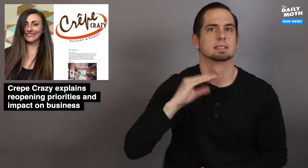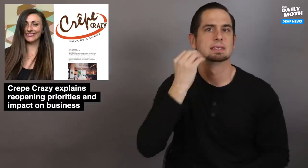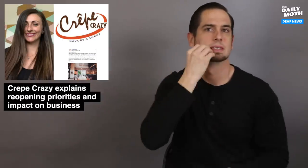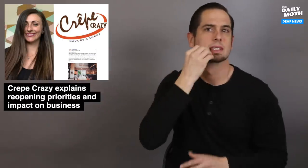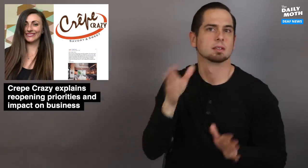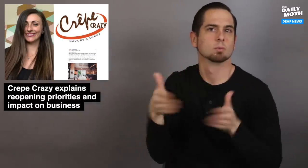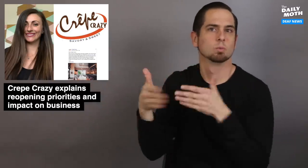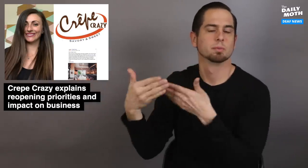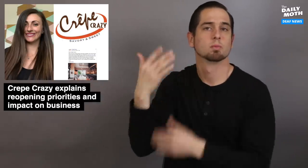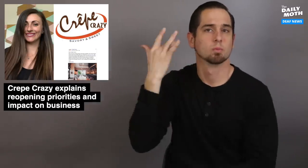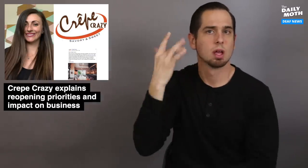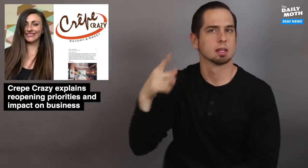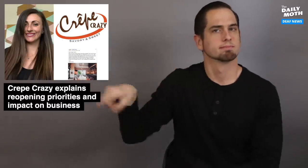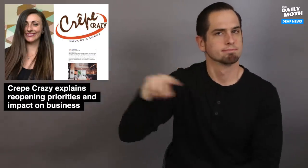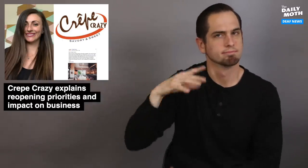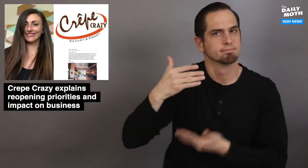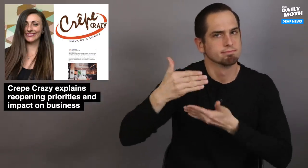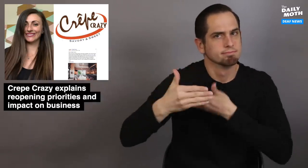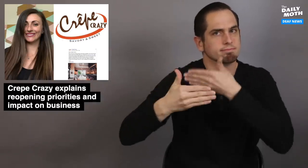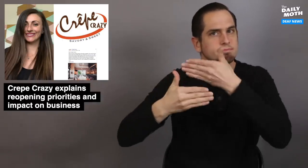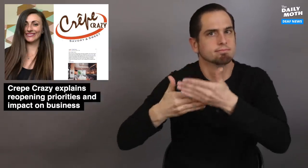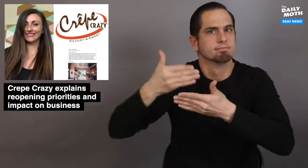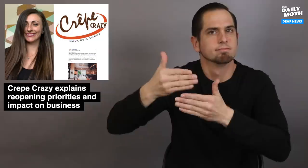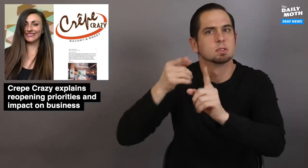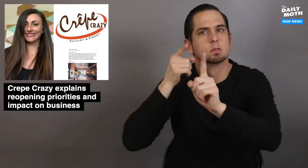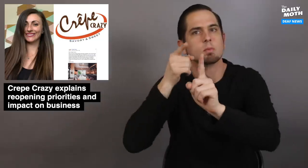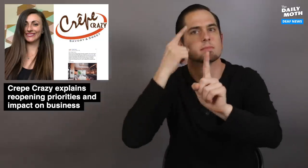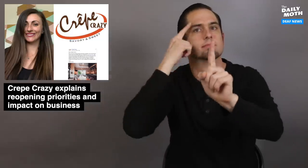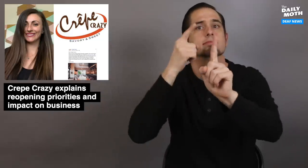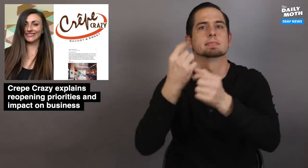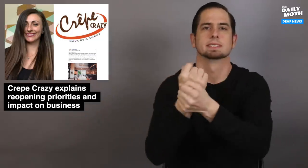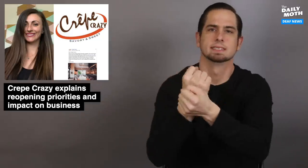their dining rooms because they are "working towards